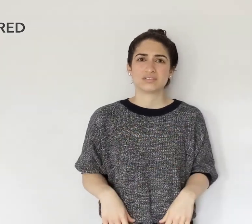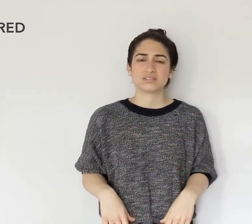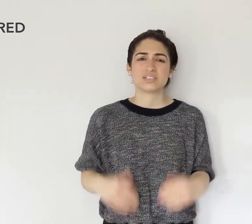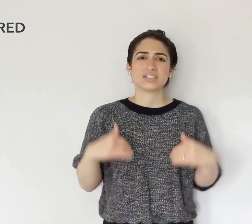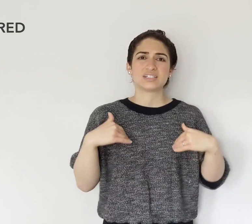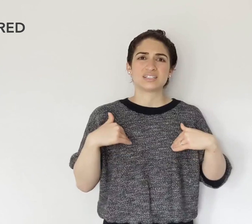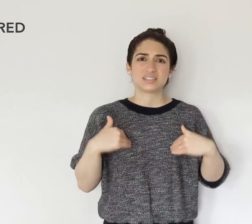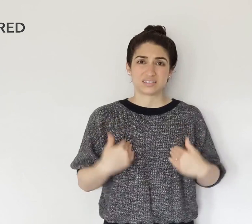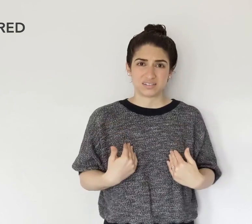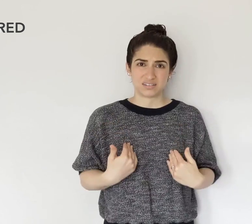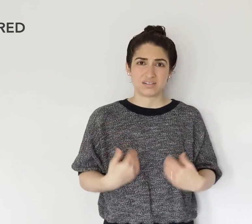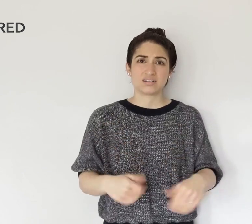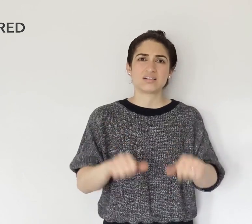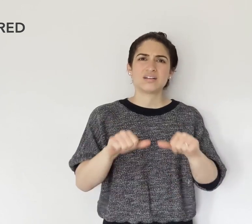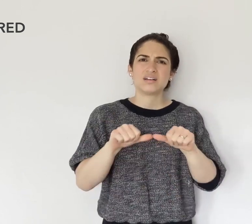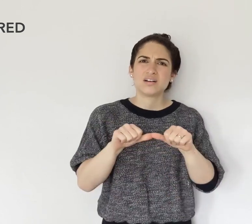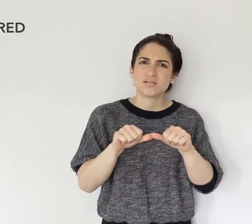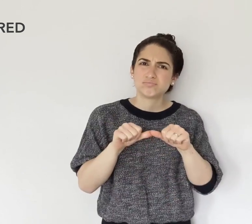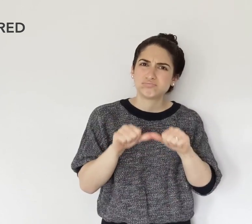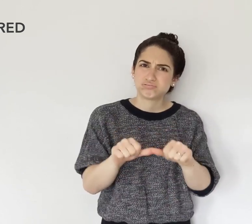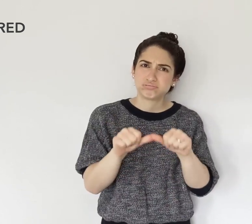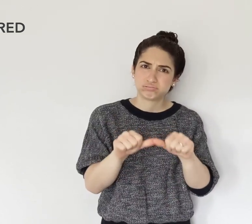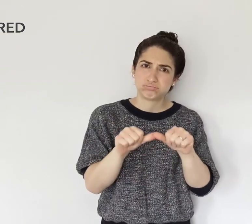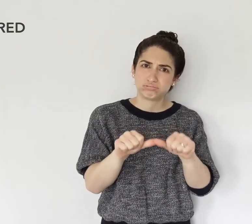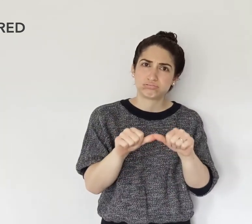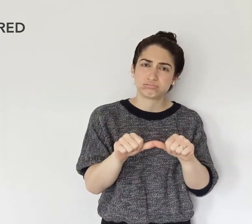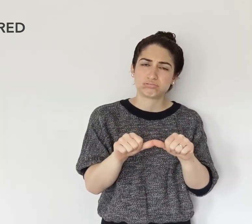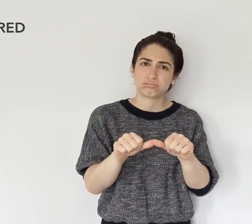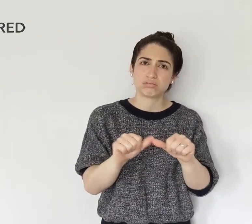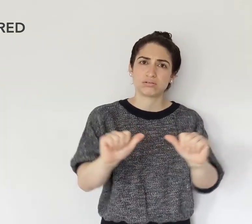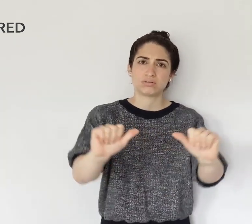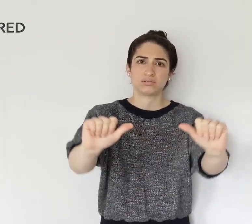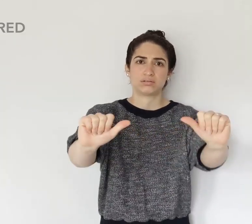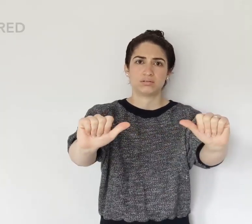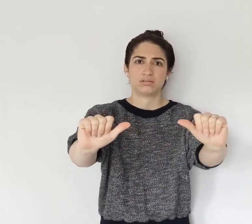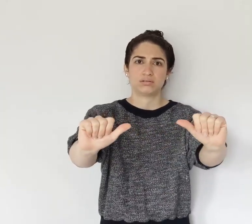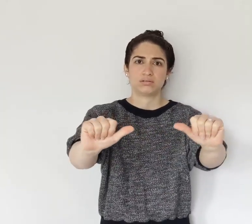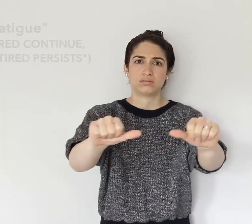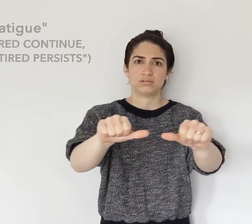"Tired persistently"